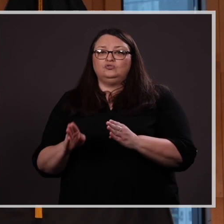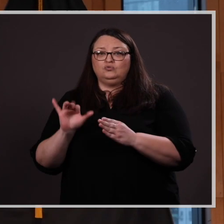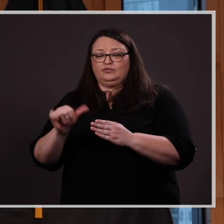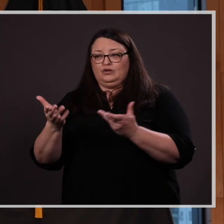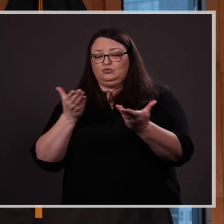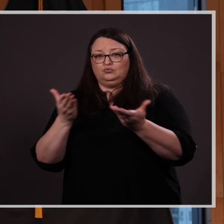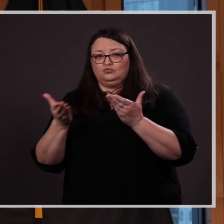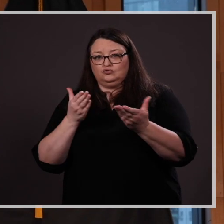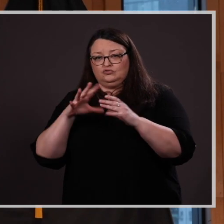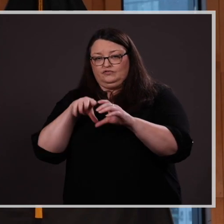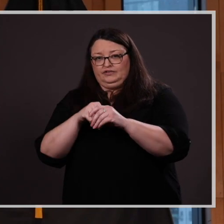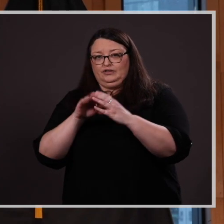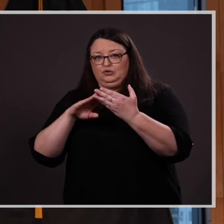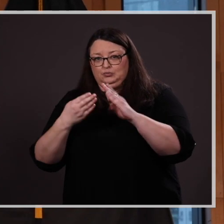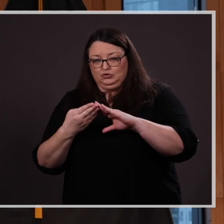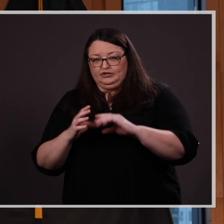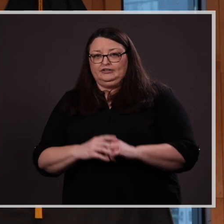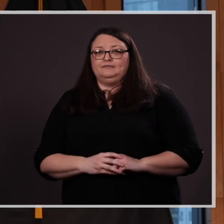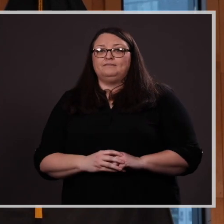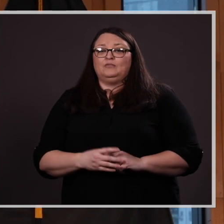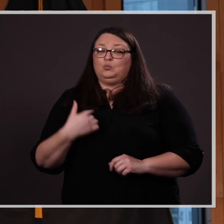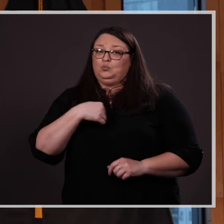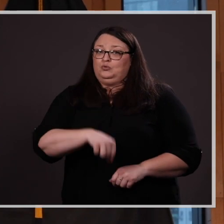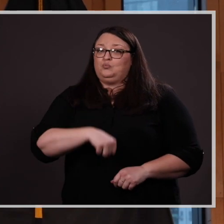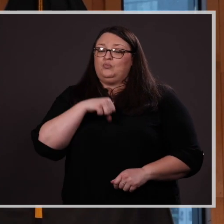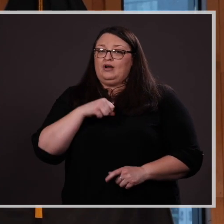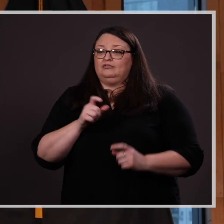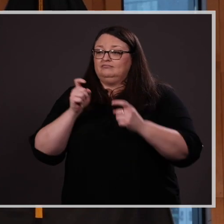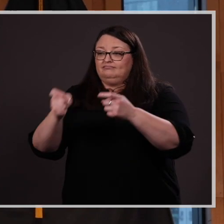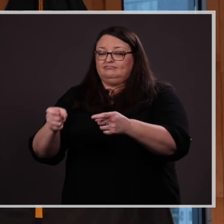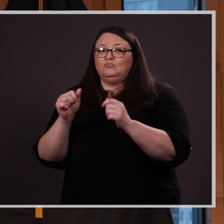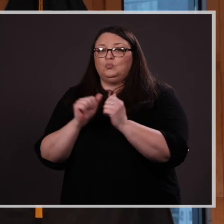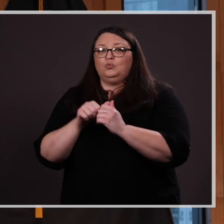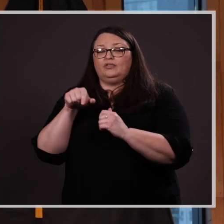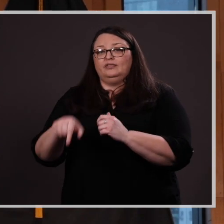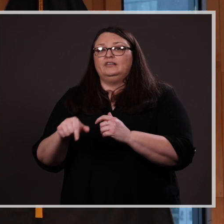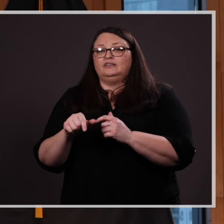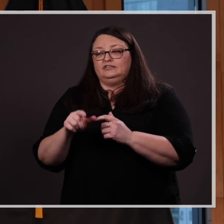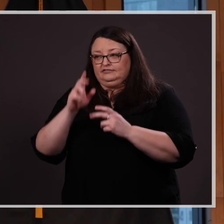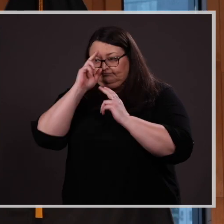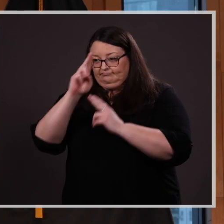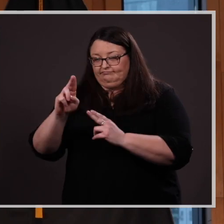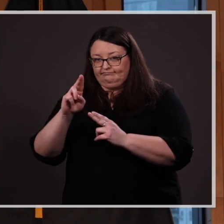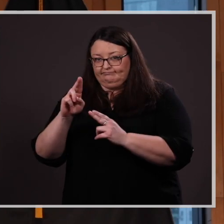you serve in the community. We are proud to present you with this distinguished honor